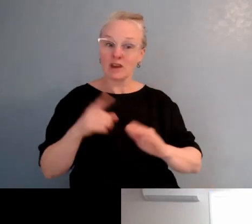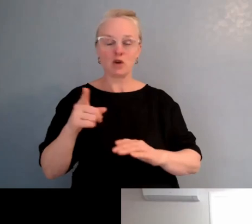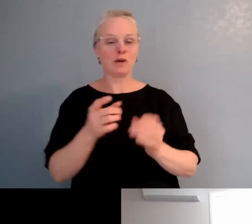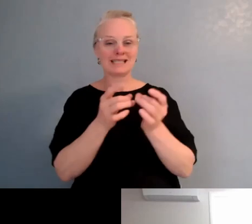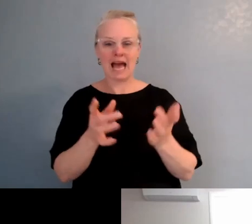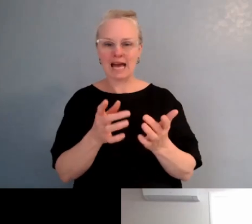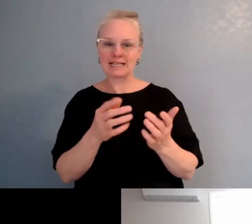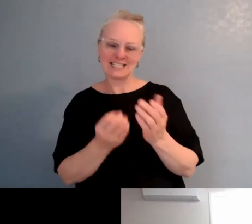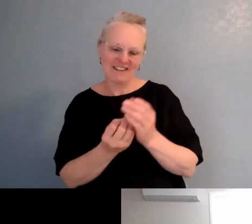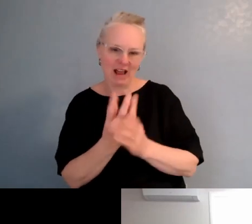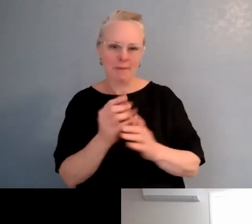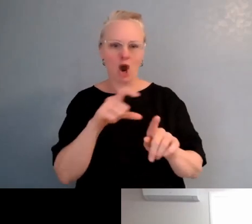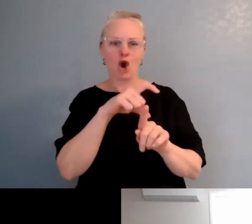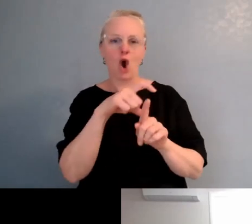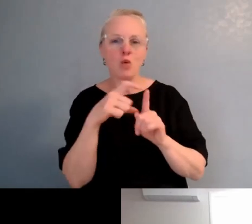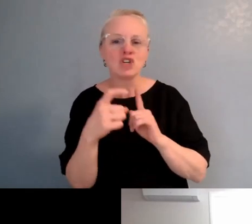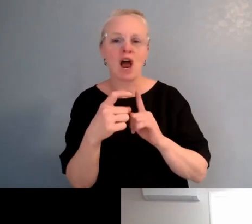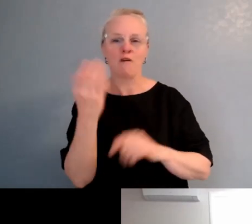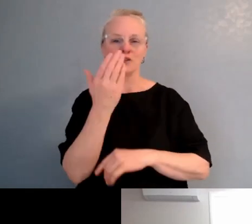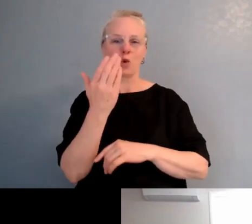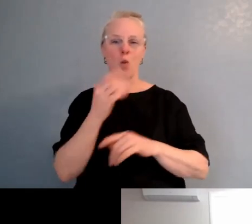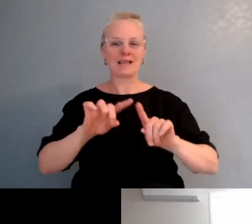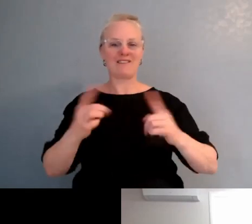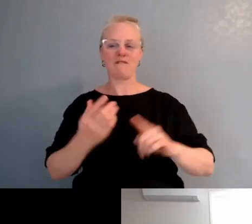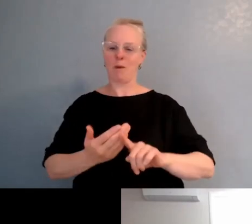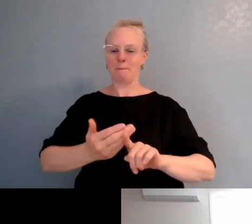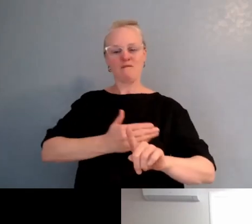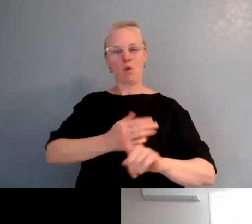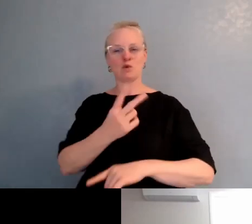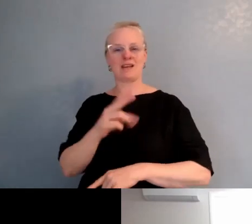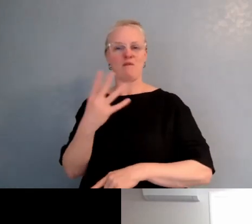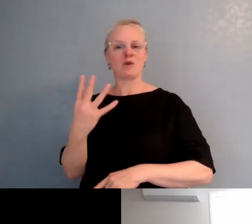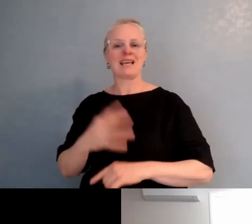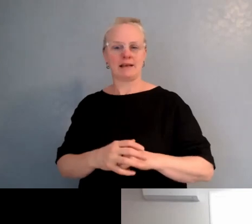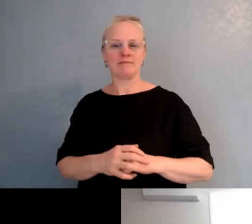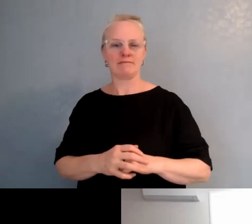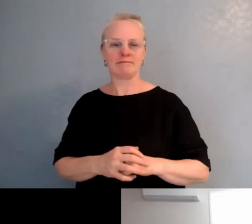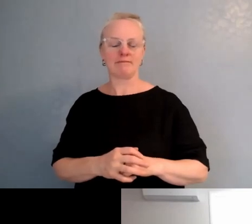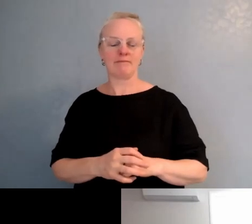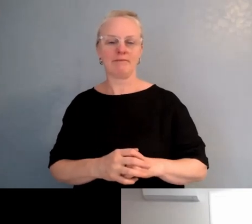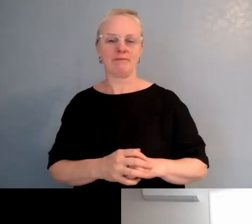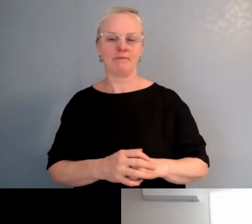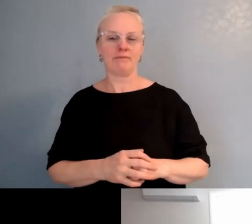that was different from how it was before. That's what I've been told. And so therefore,